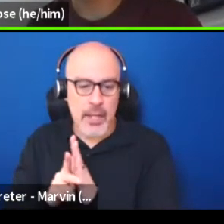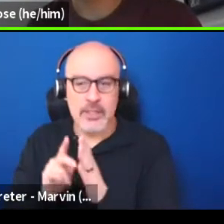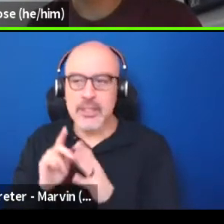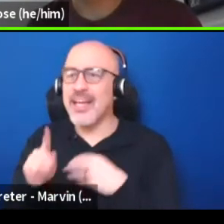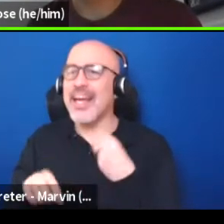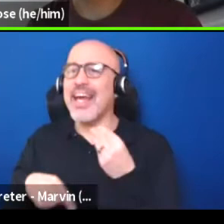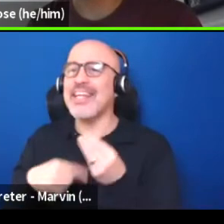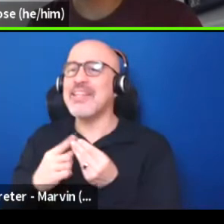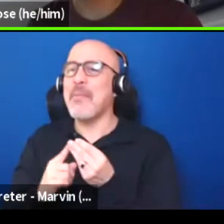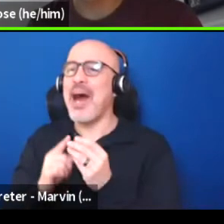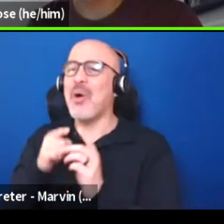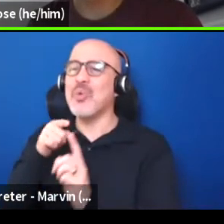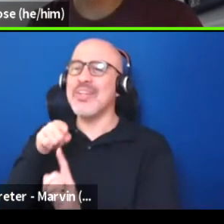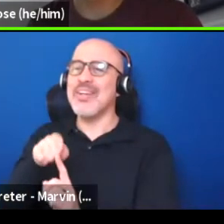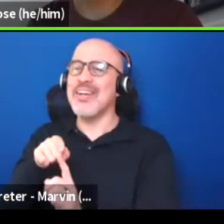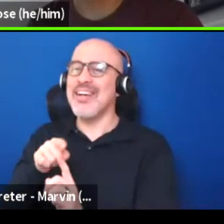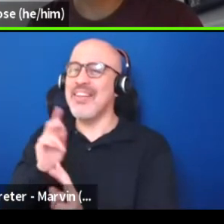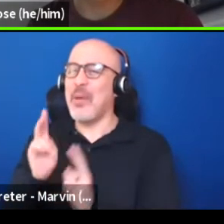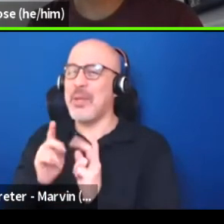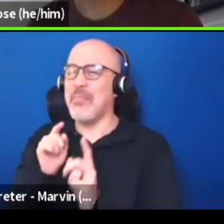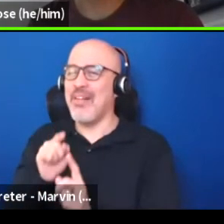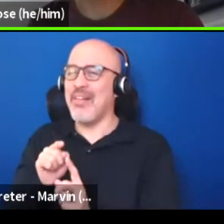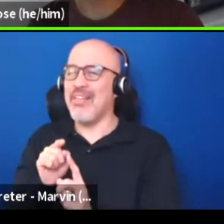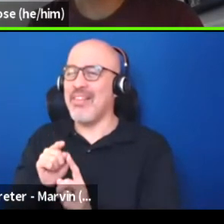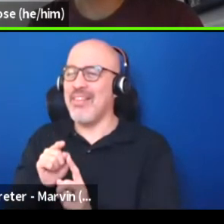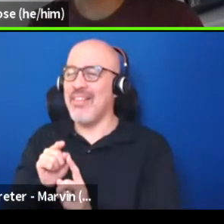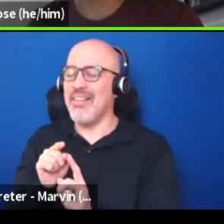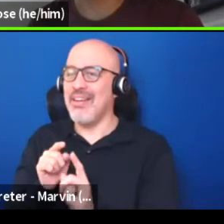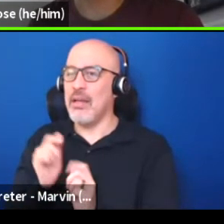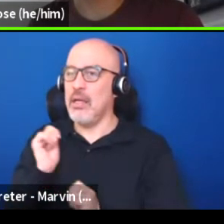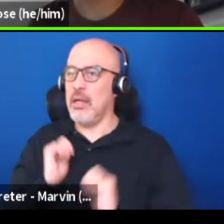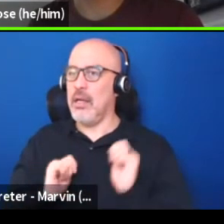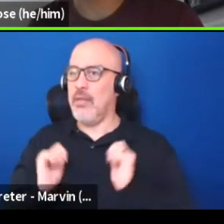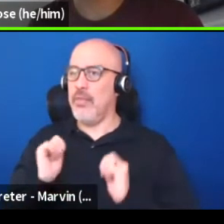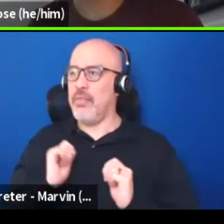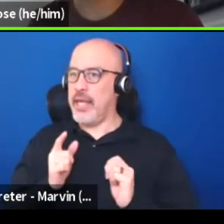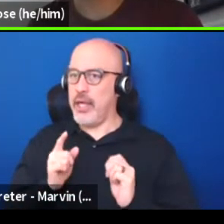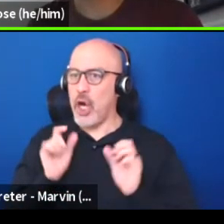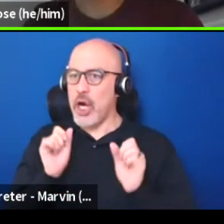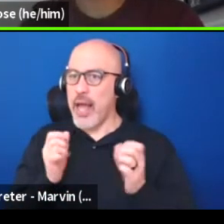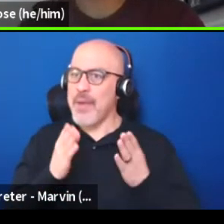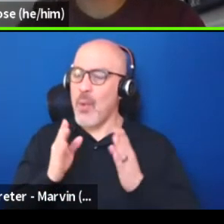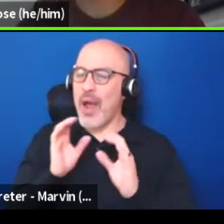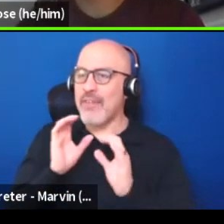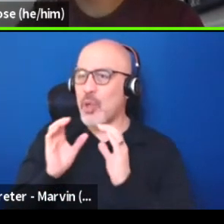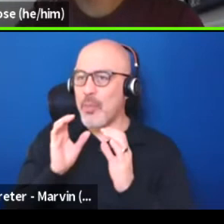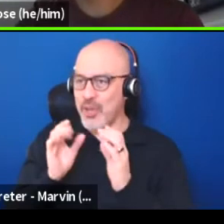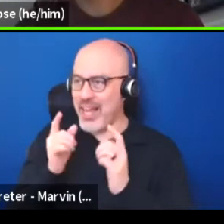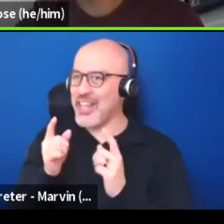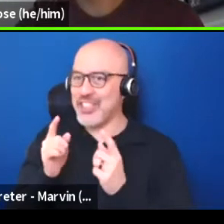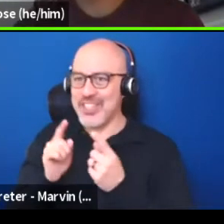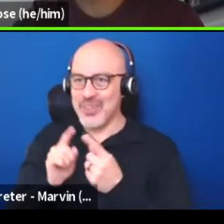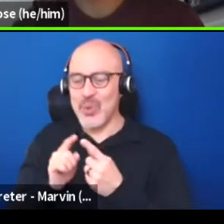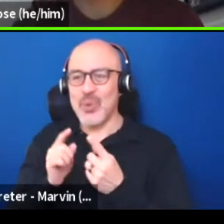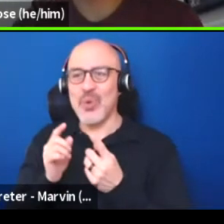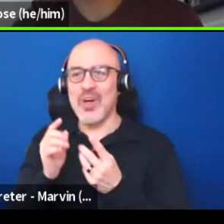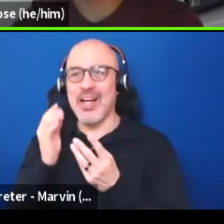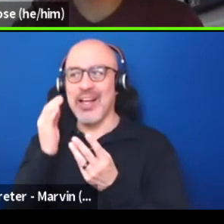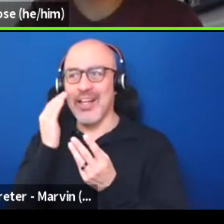And I think theater can really be a form of communication to really speak to maybe these politicians